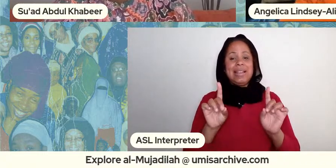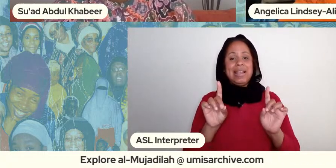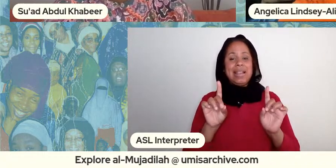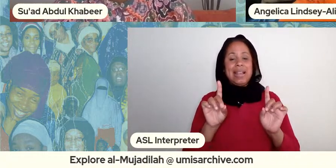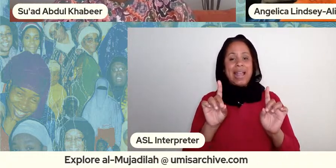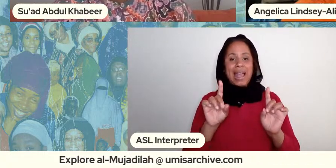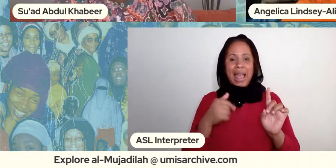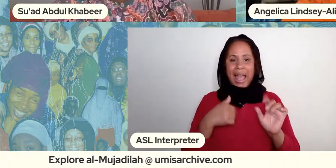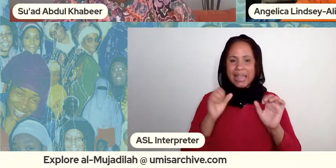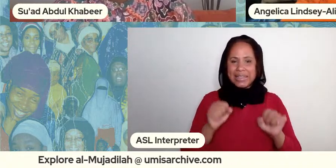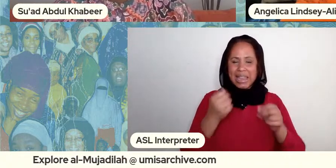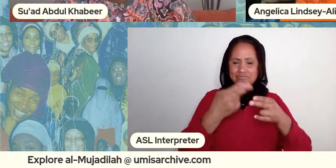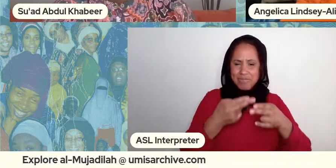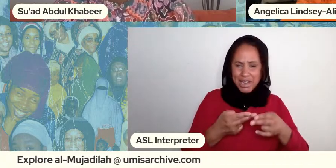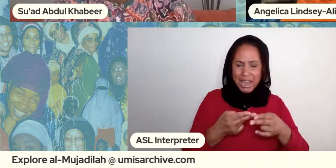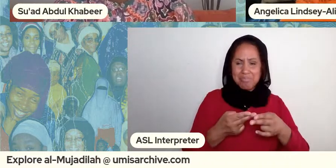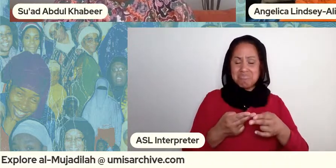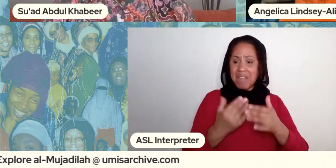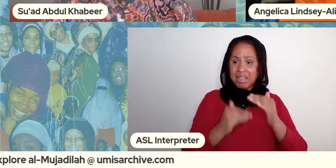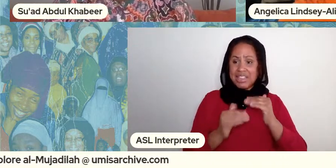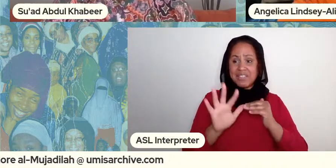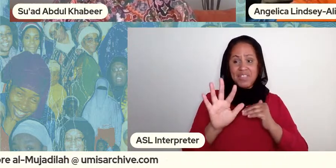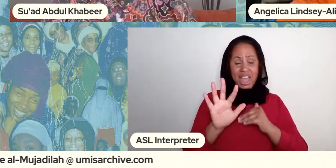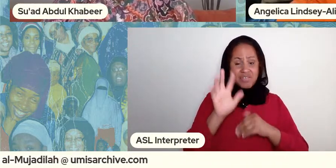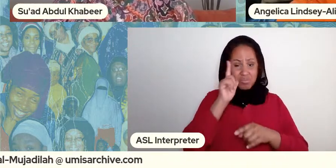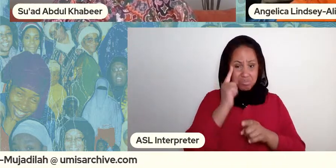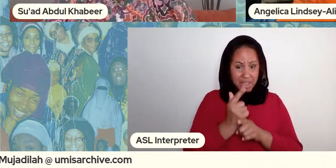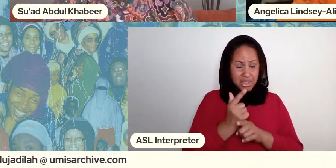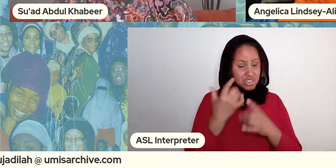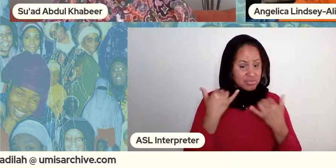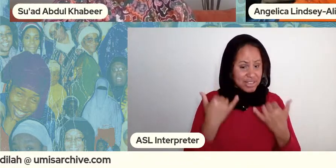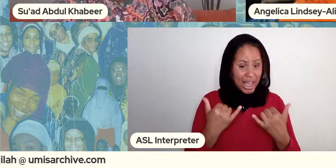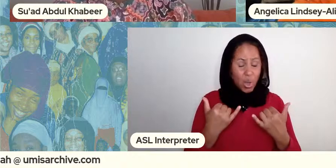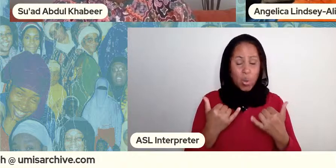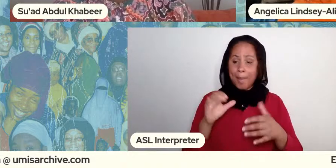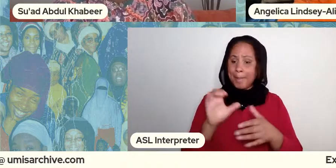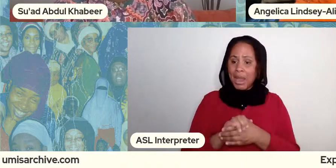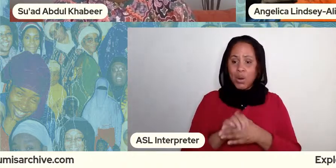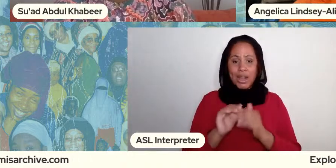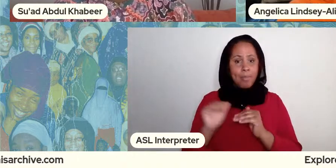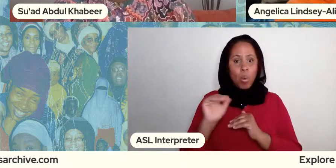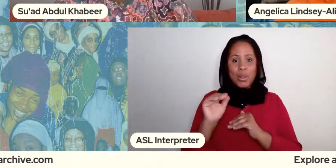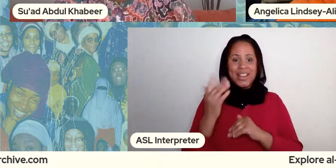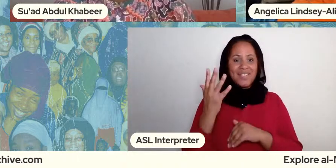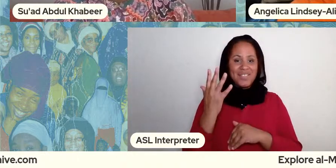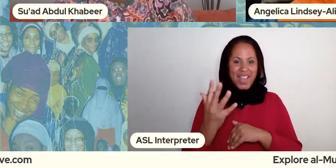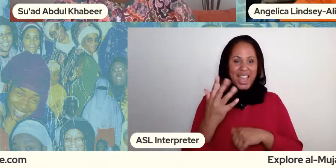that have been married more than ten times and and you know nobody's like oh my gosh brother can't